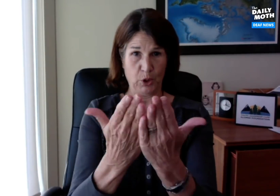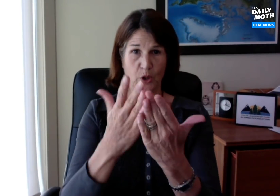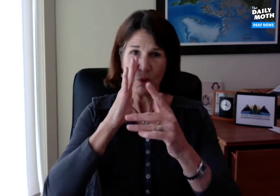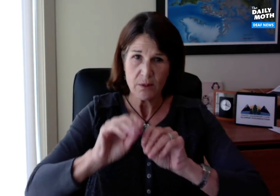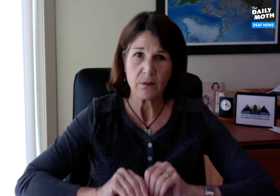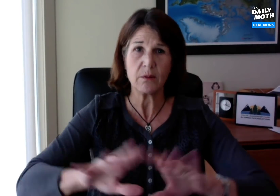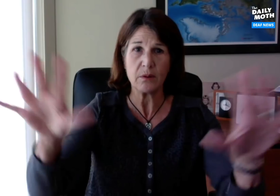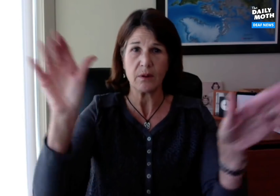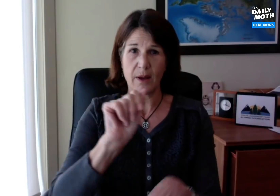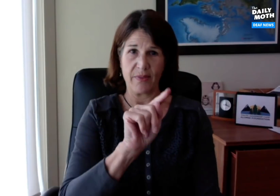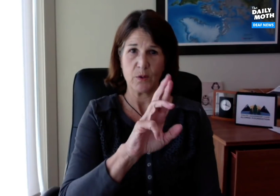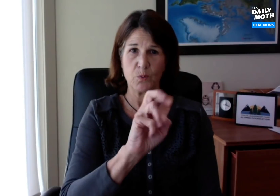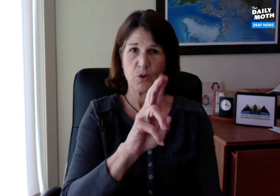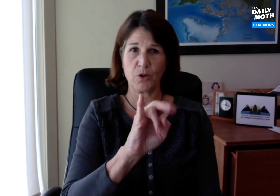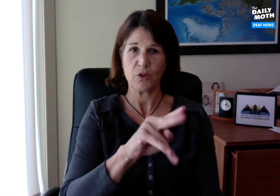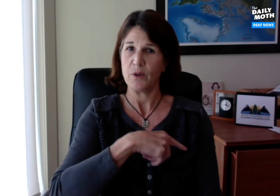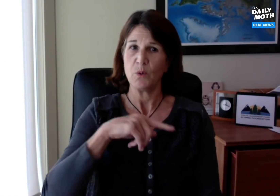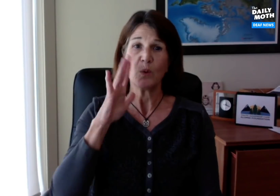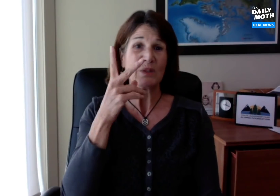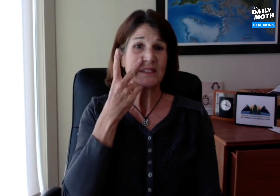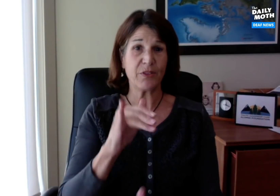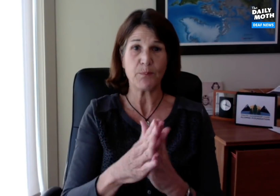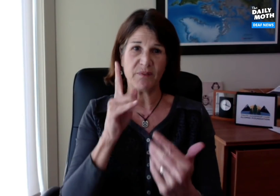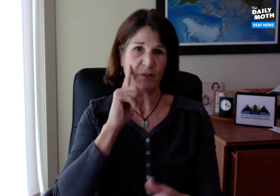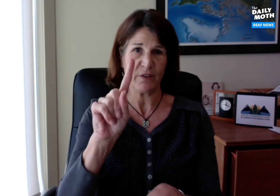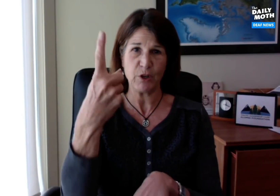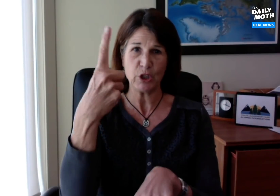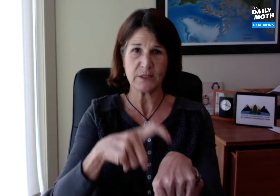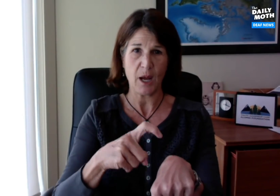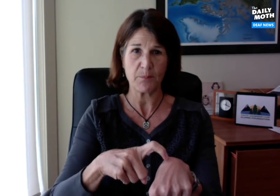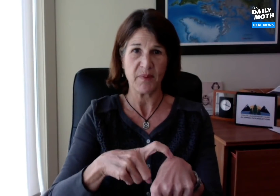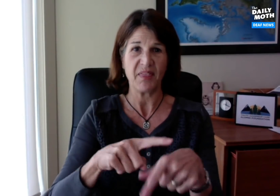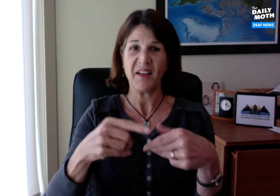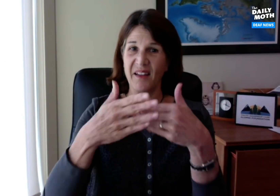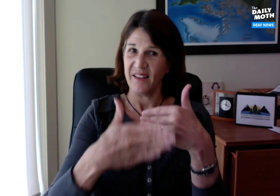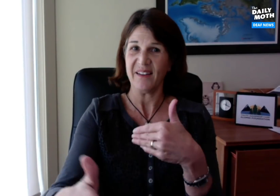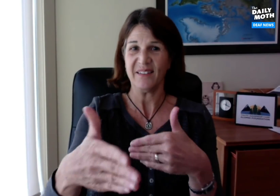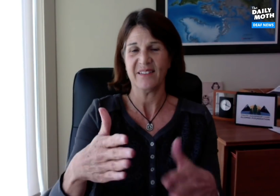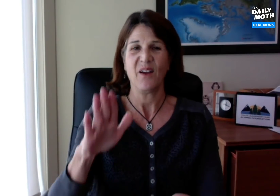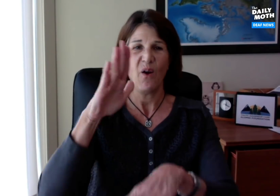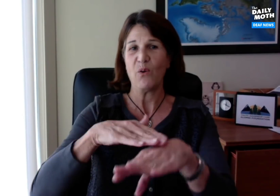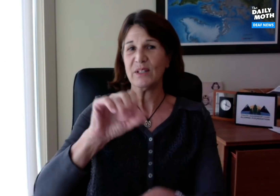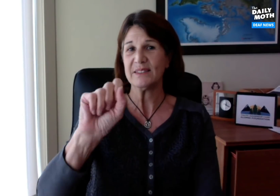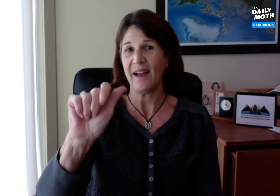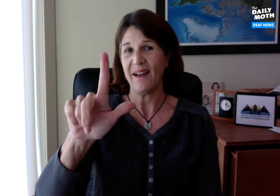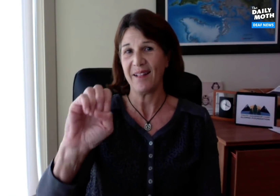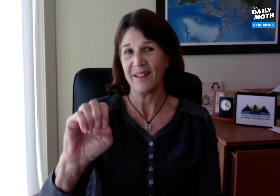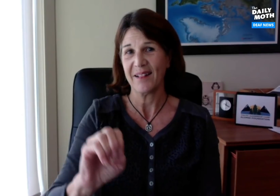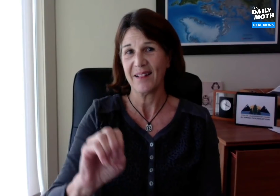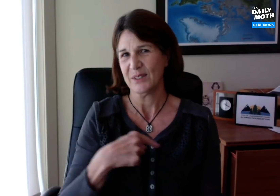The book will be released at the reunion and we'll be seeing the book for the first time. Afterwards, it'll be up for sale.